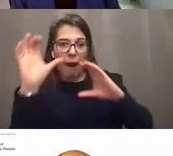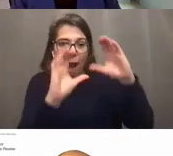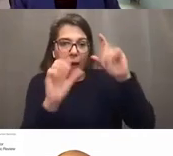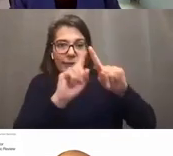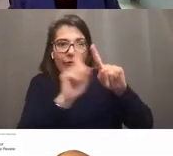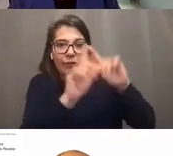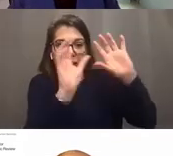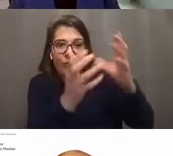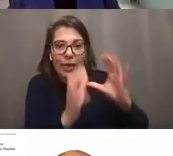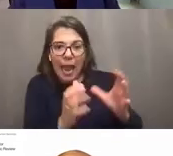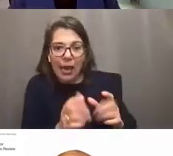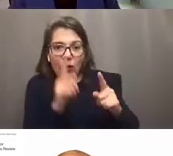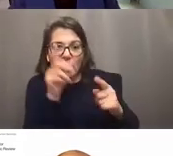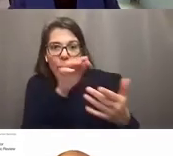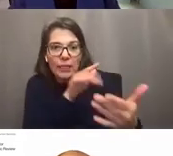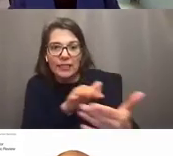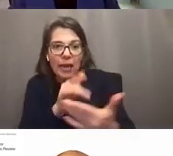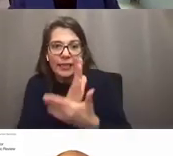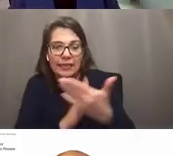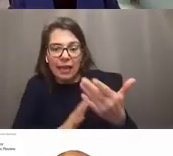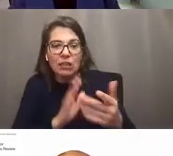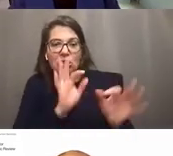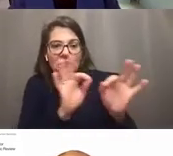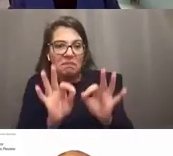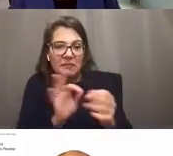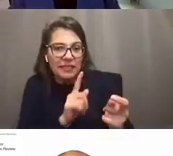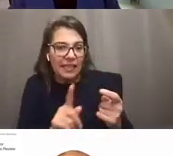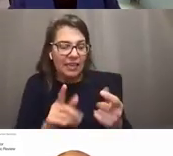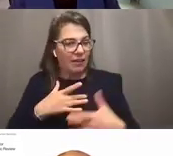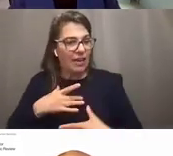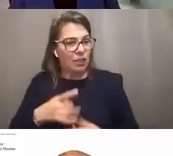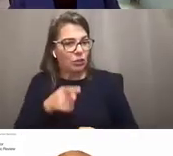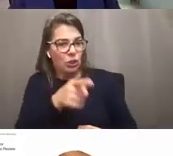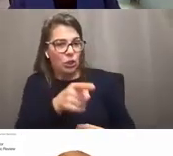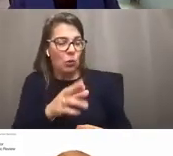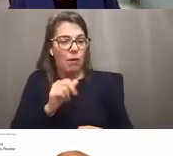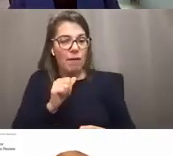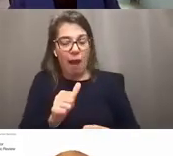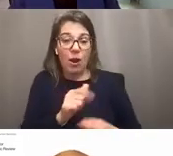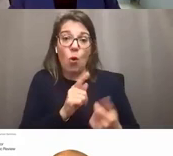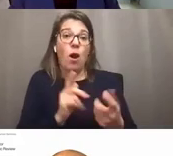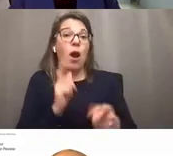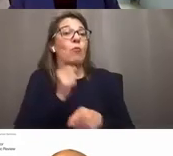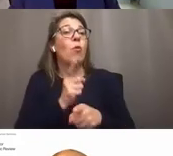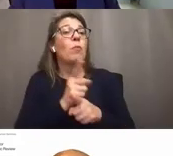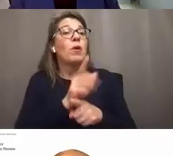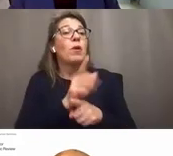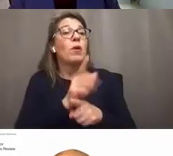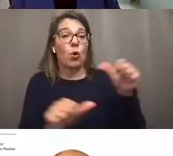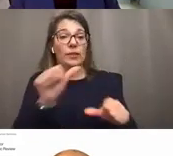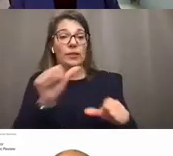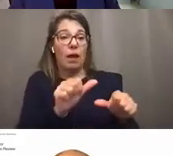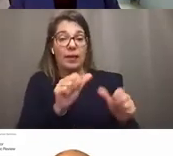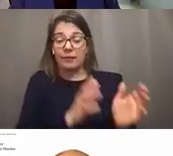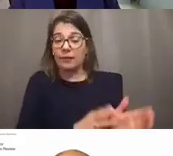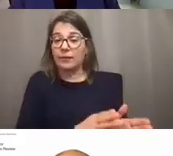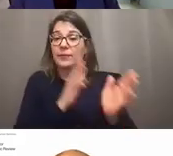and look at specific study sections and see if they're of interest to you and appropriate for your science. Next slide, please.